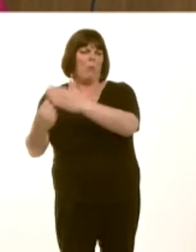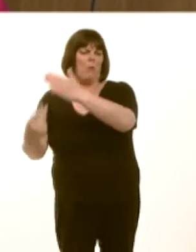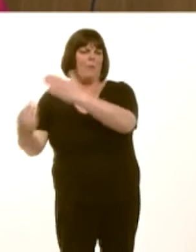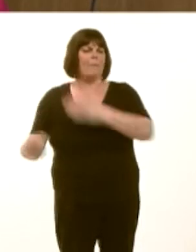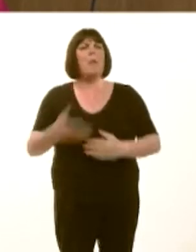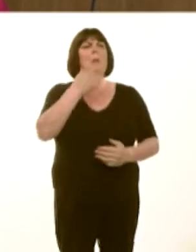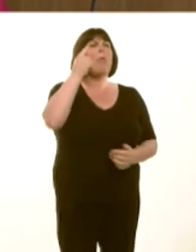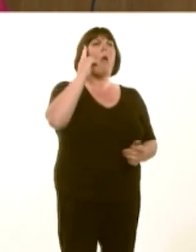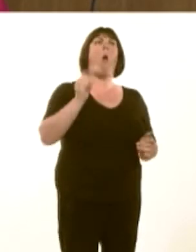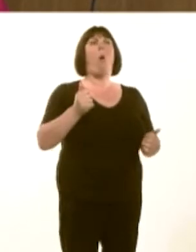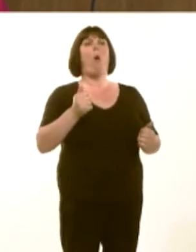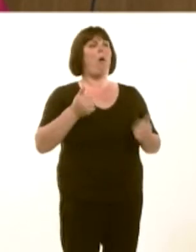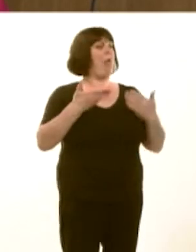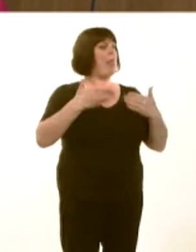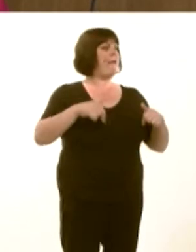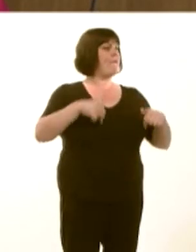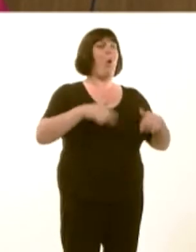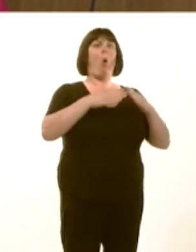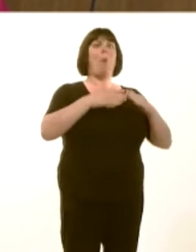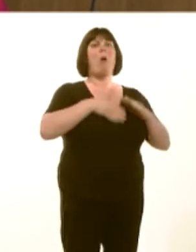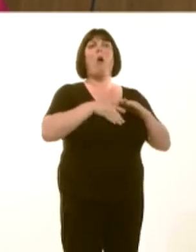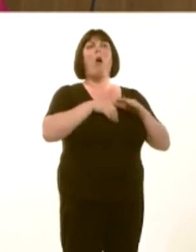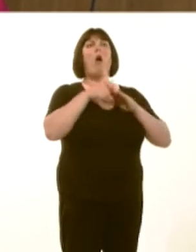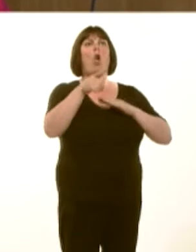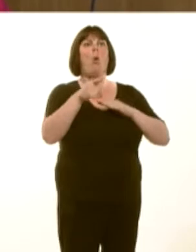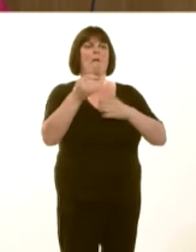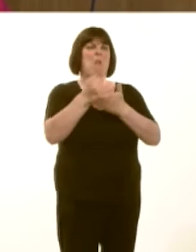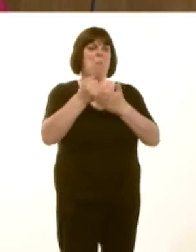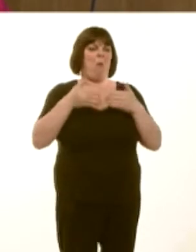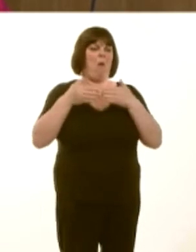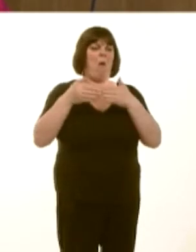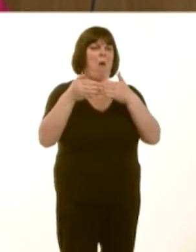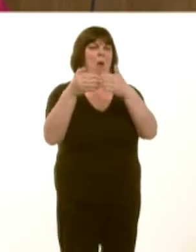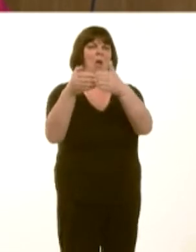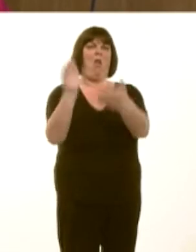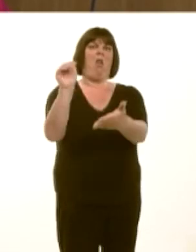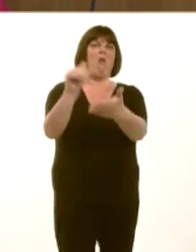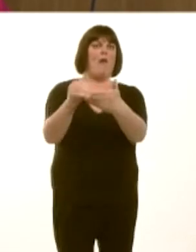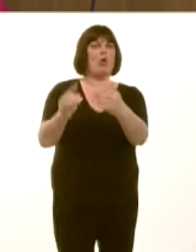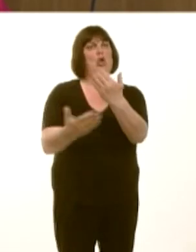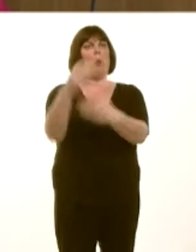of birth and cross the sea in an unseaworthy craft to a very uncertain future. You and I both know that that isnít the case.